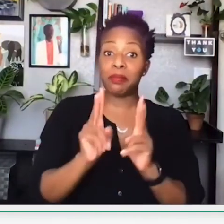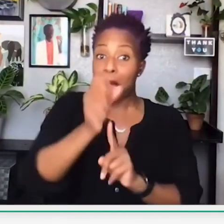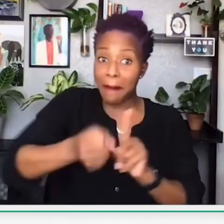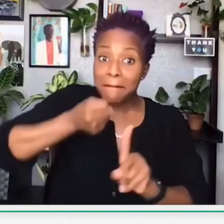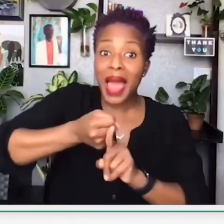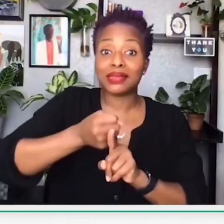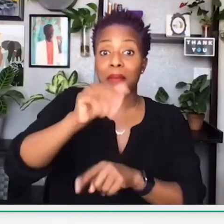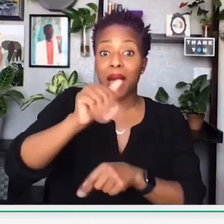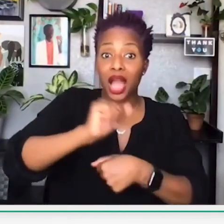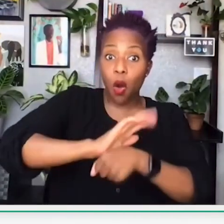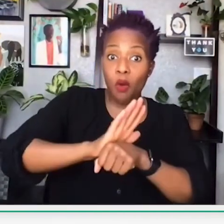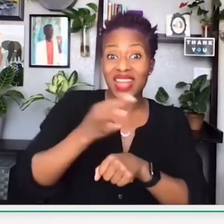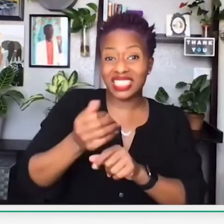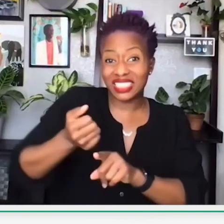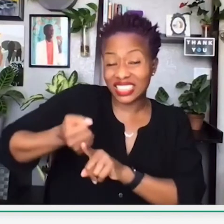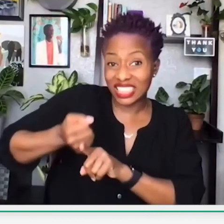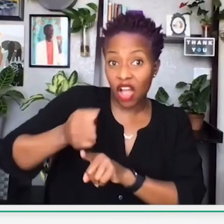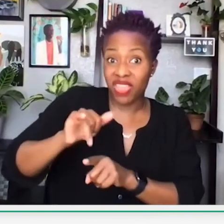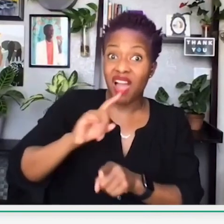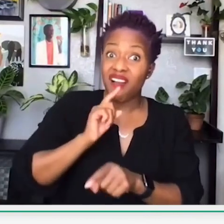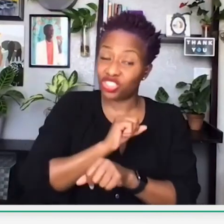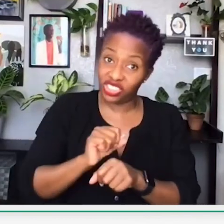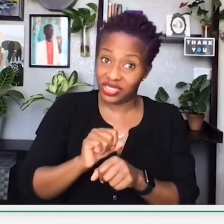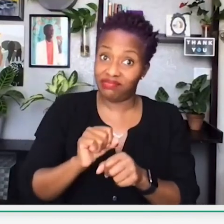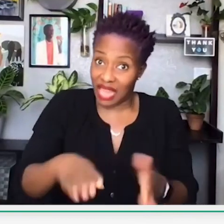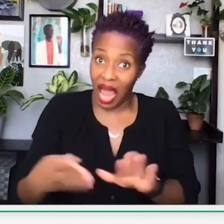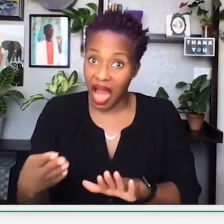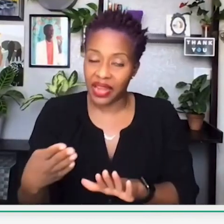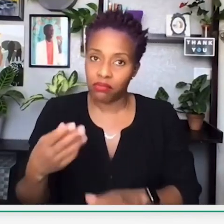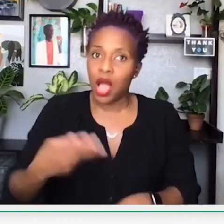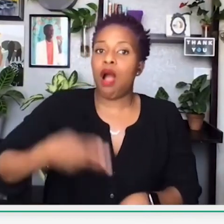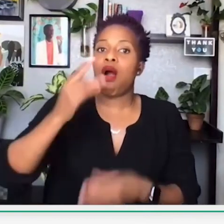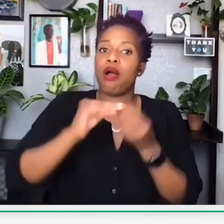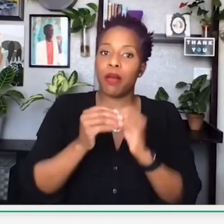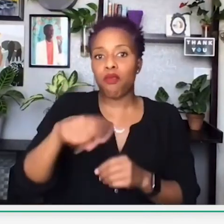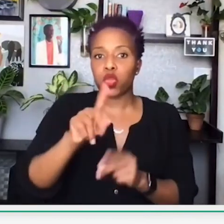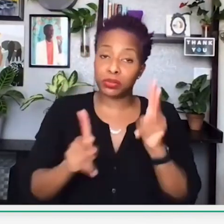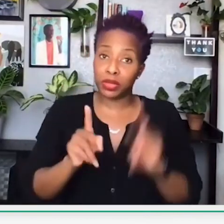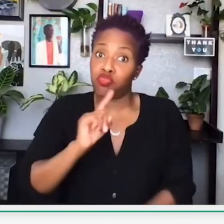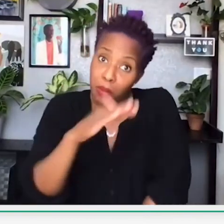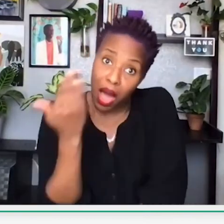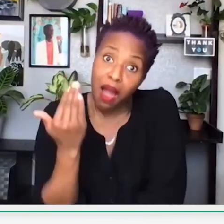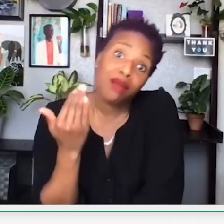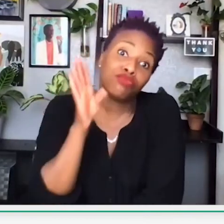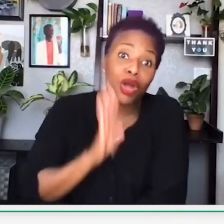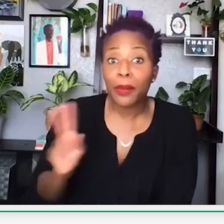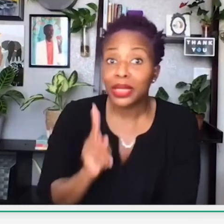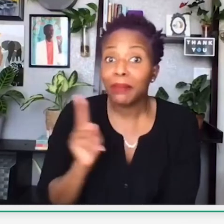And also, the majority of the individuals who were impacted by COVID-19 actually passed away.